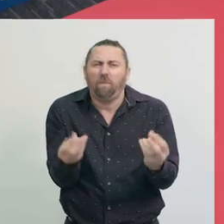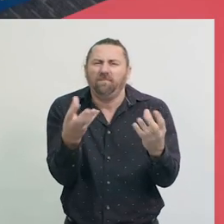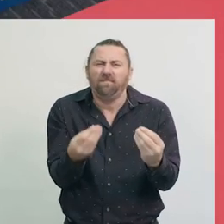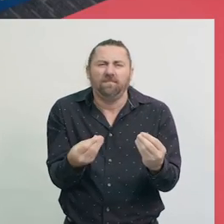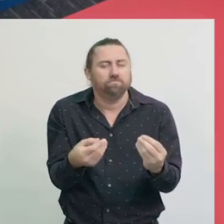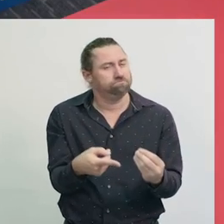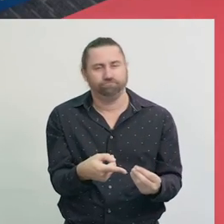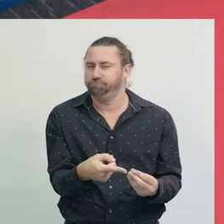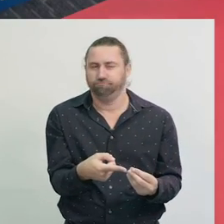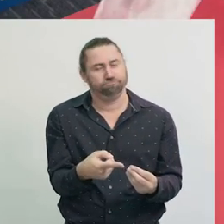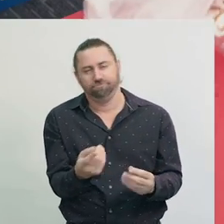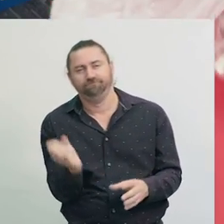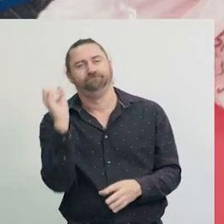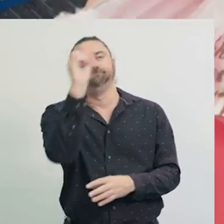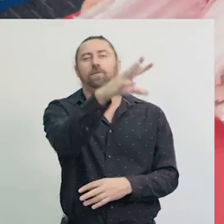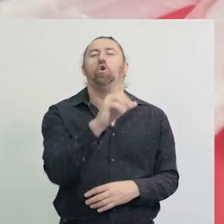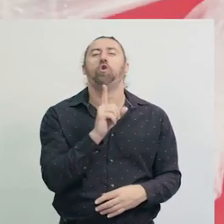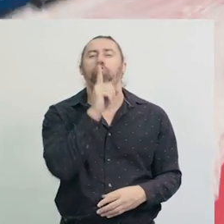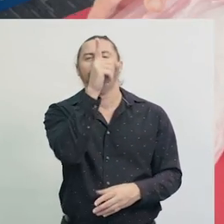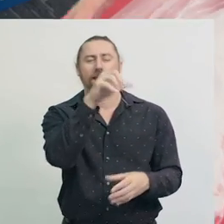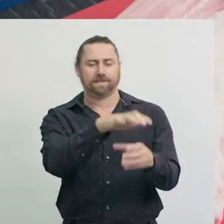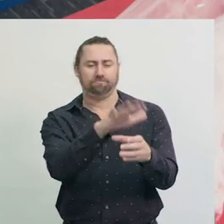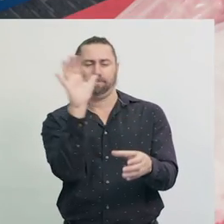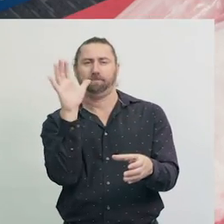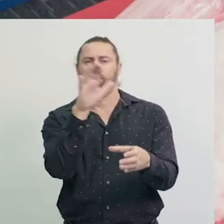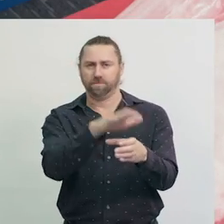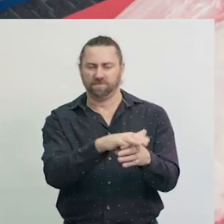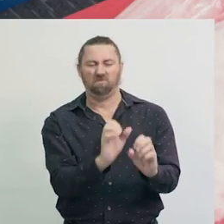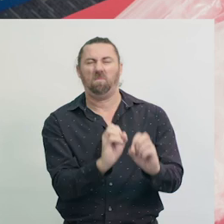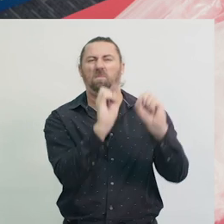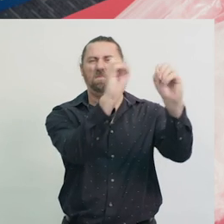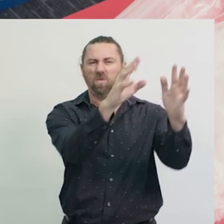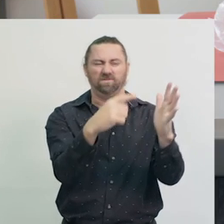So they go into the red bin, and they will end up in a landfill.